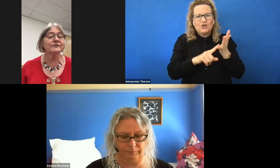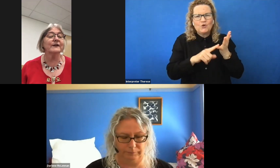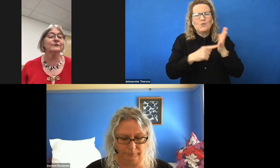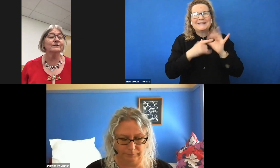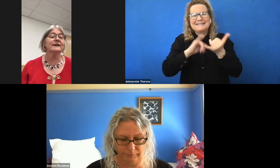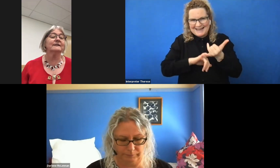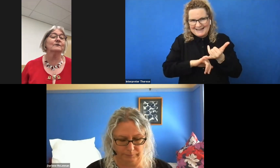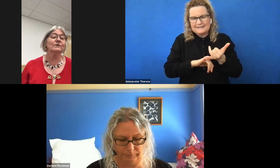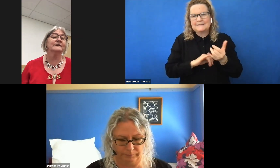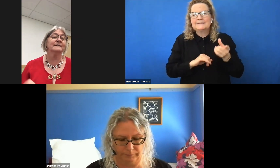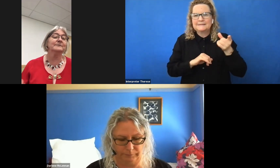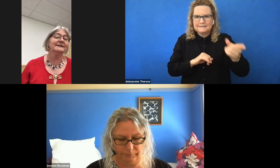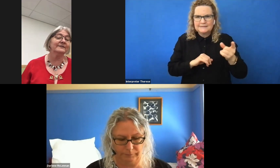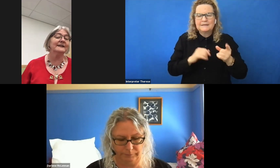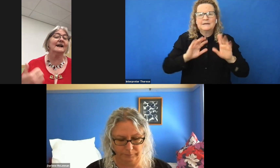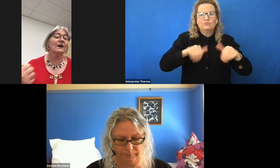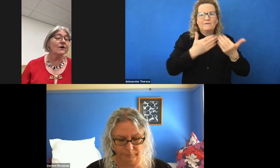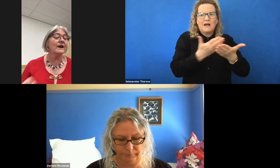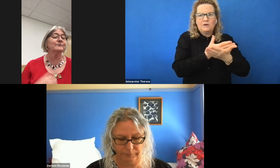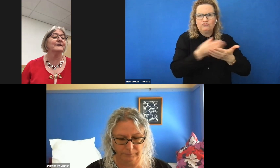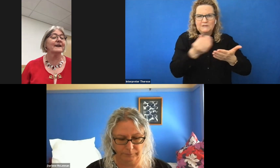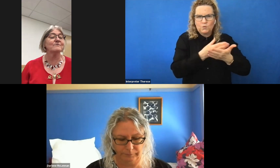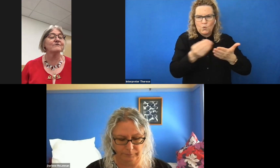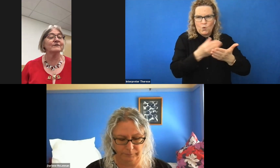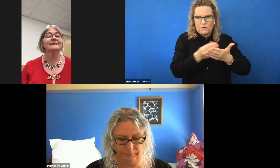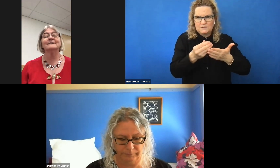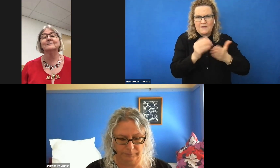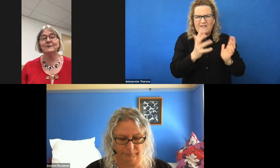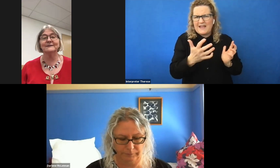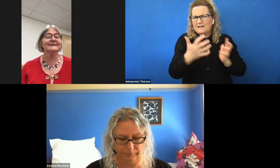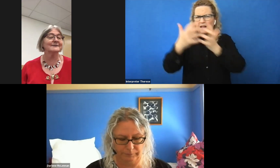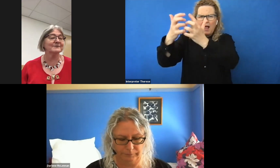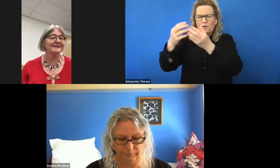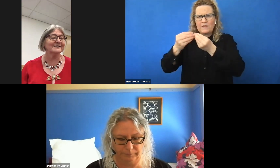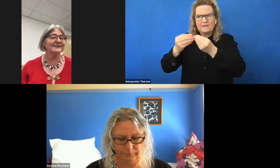that UTAS content specific aligned with current processes, policies and procedures.